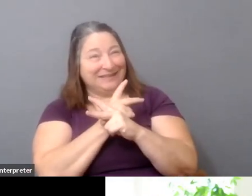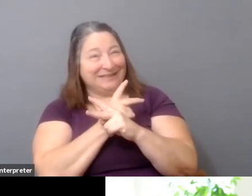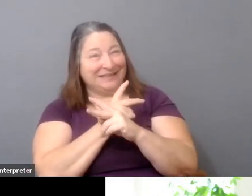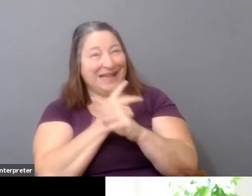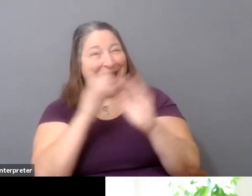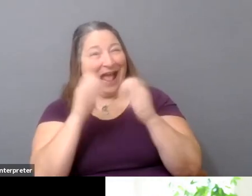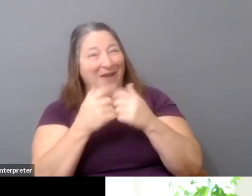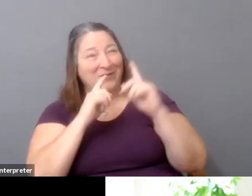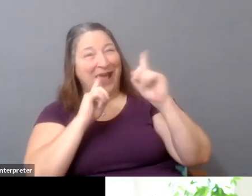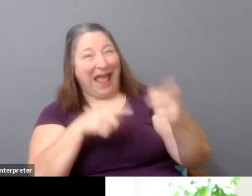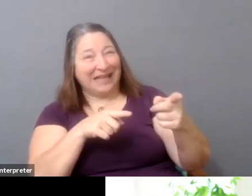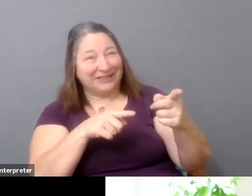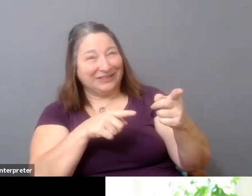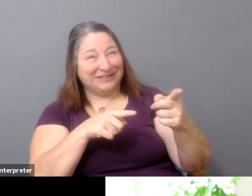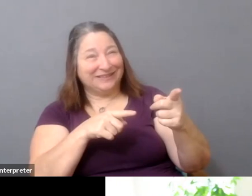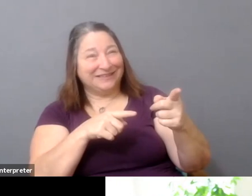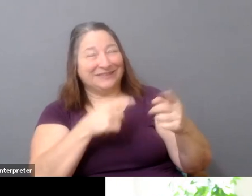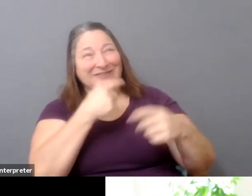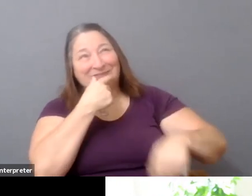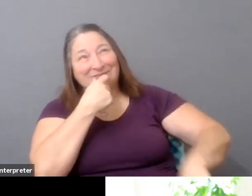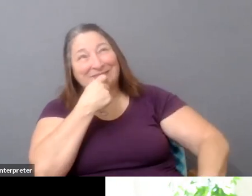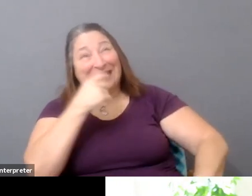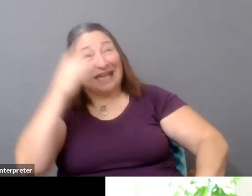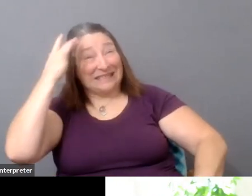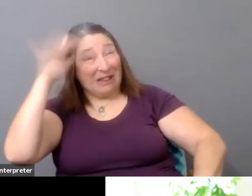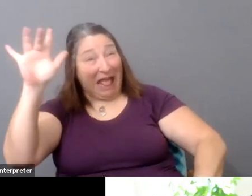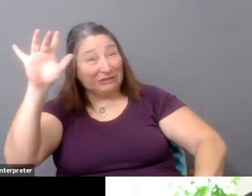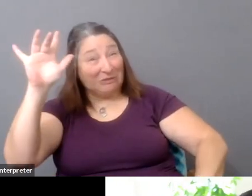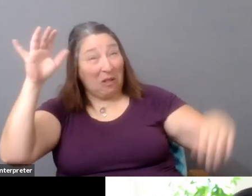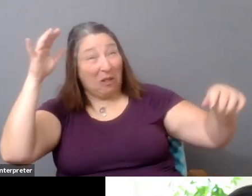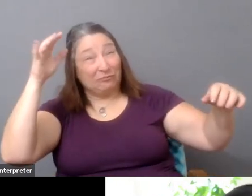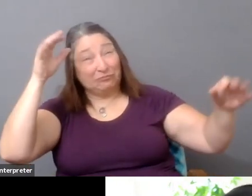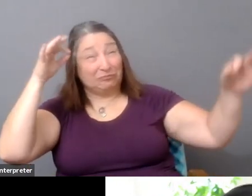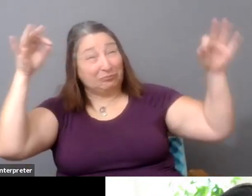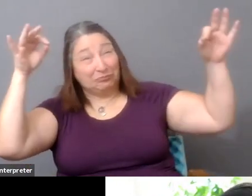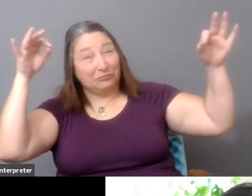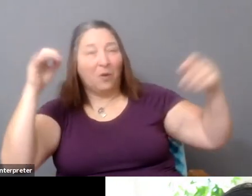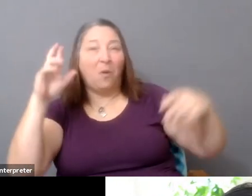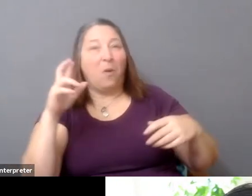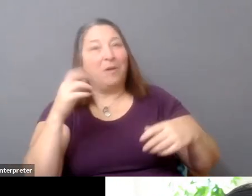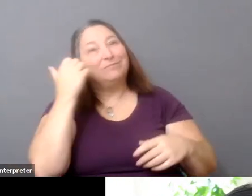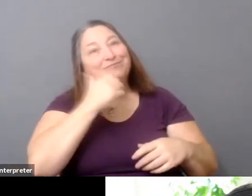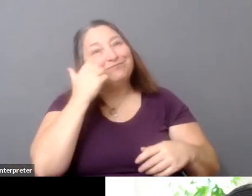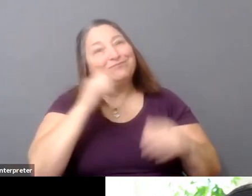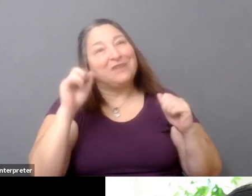here or a more practical one. I'll give you both. I think that--